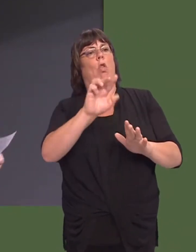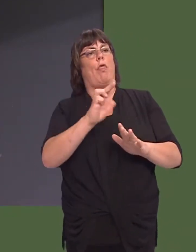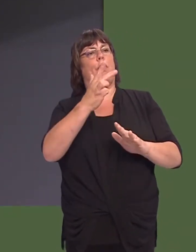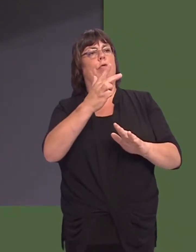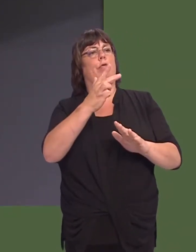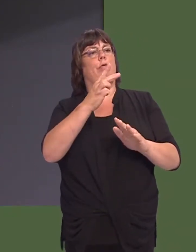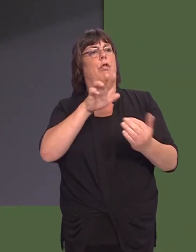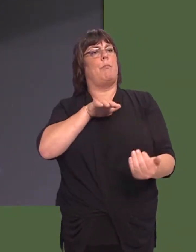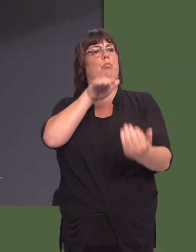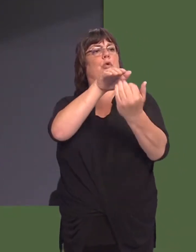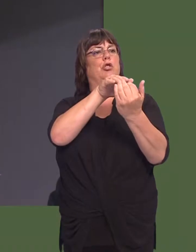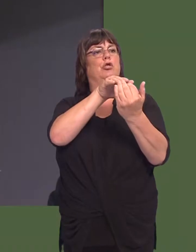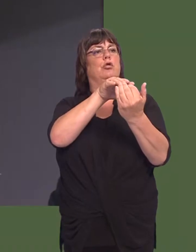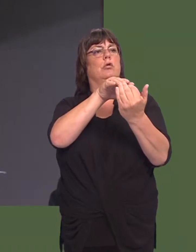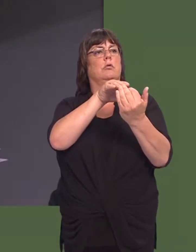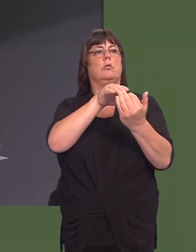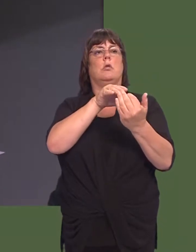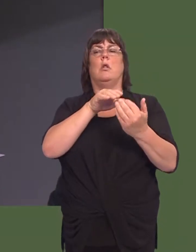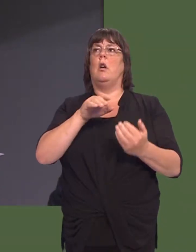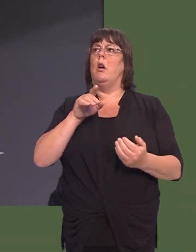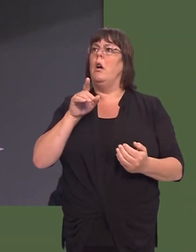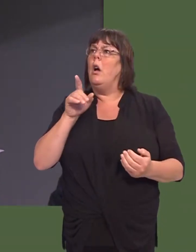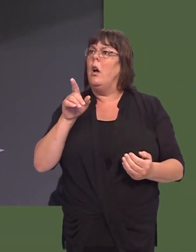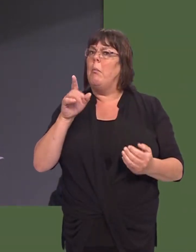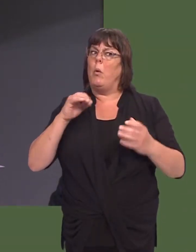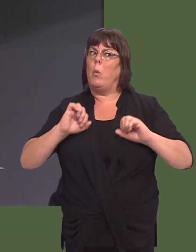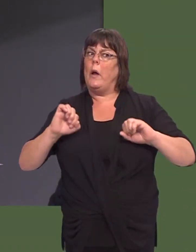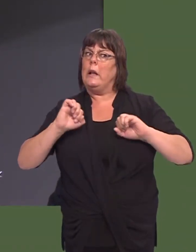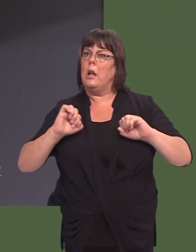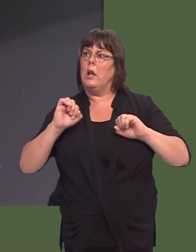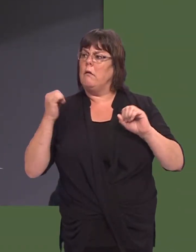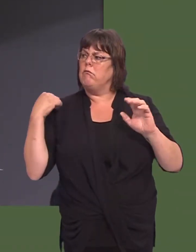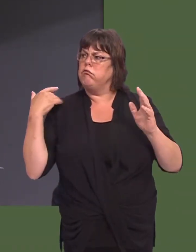Wales if you form a Government and, of course, your Government announced before Christmas